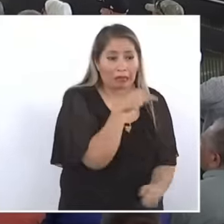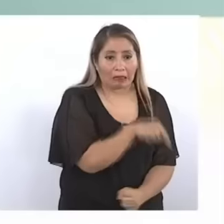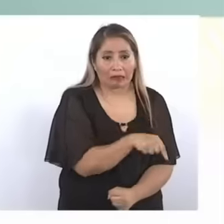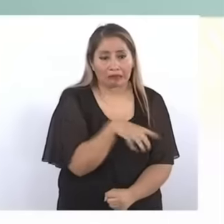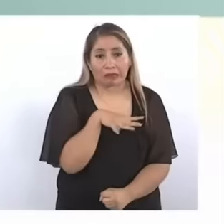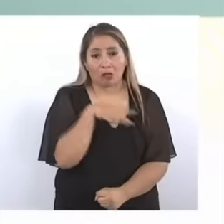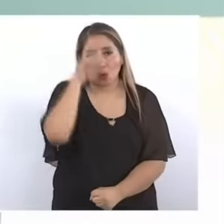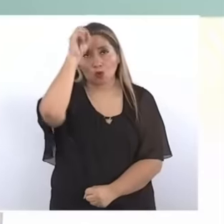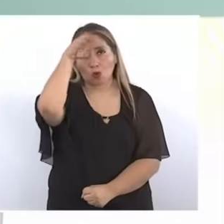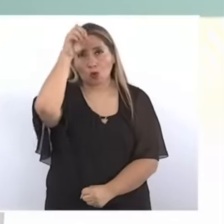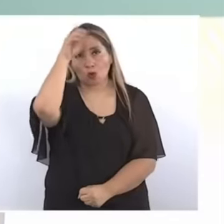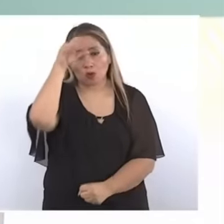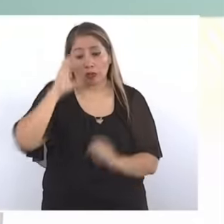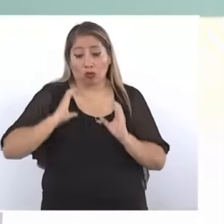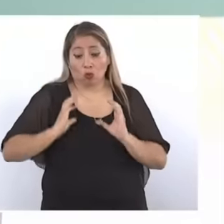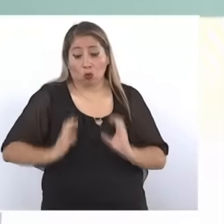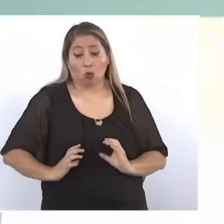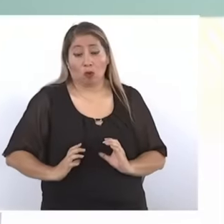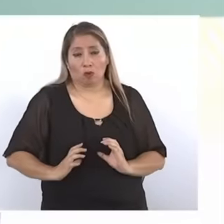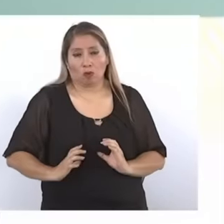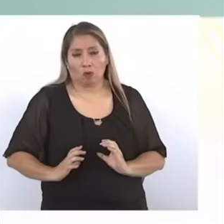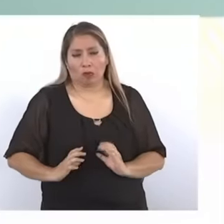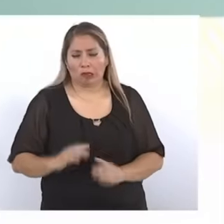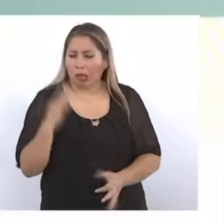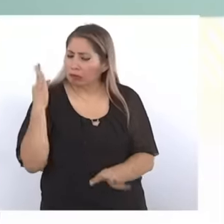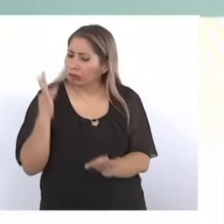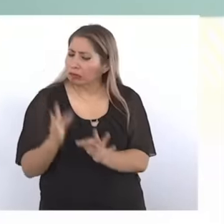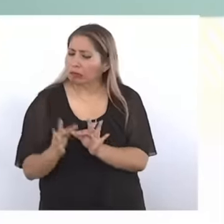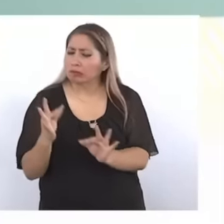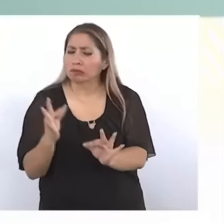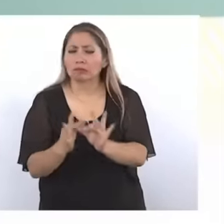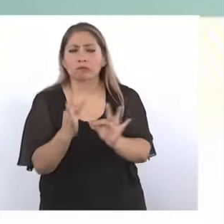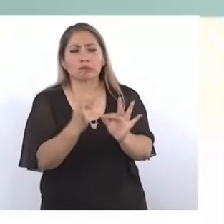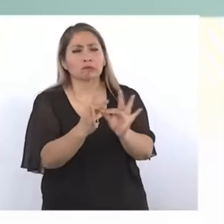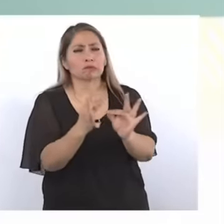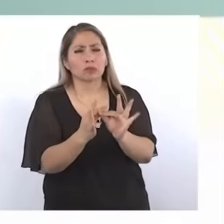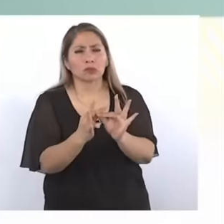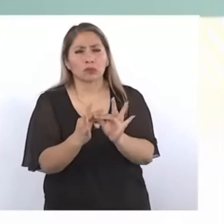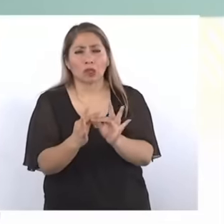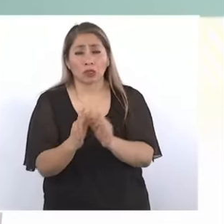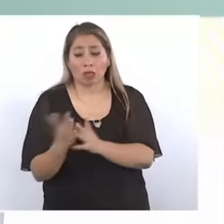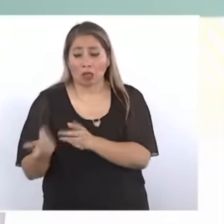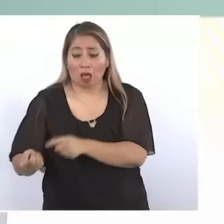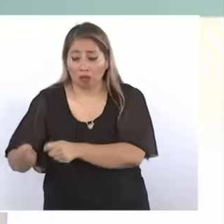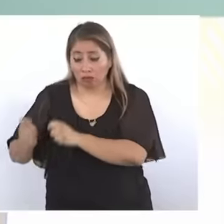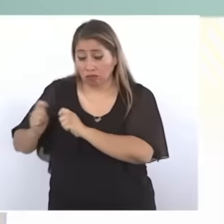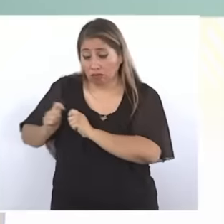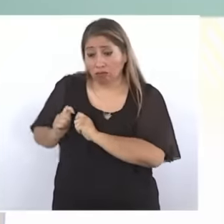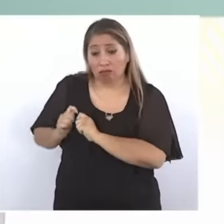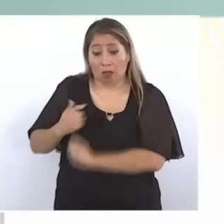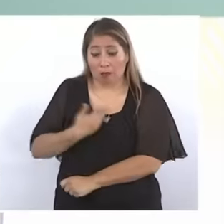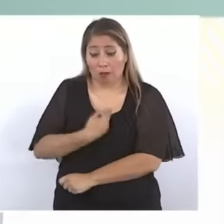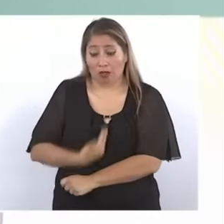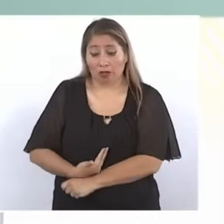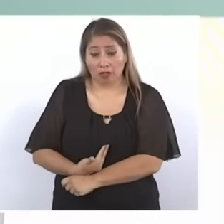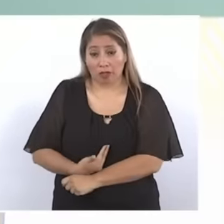bodies of the Miners and has been complying since who took office and today these efforts of his